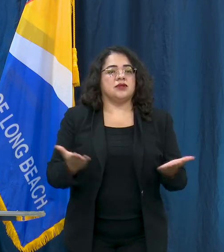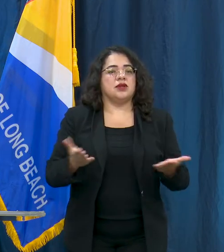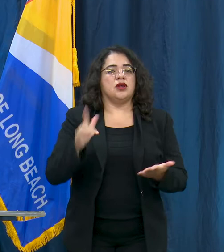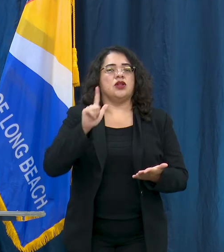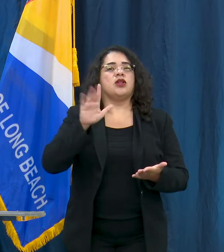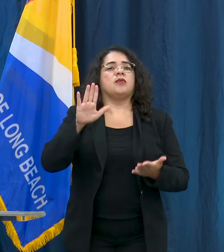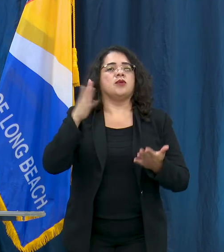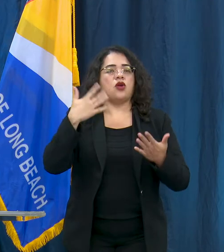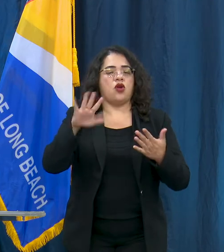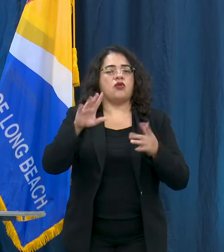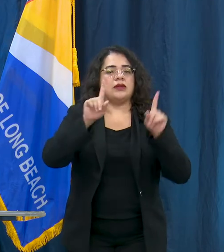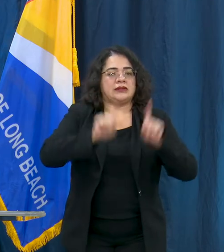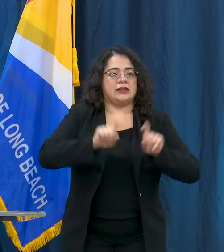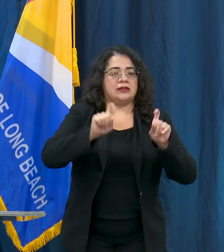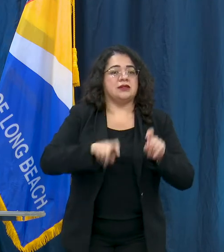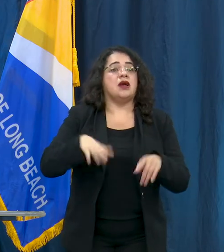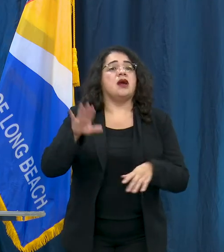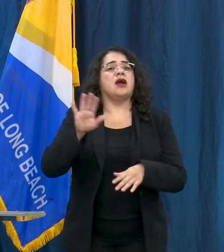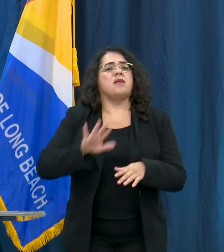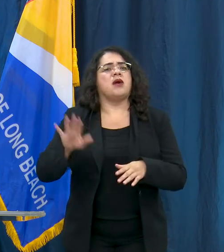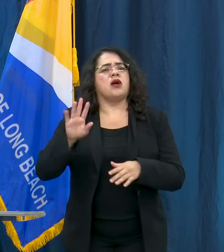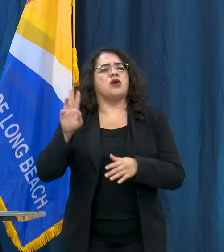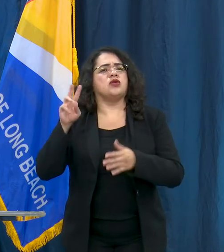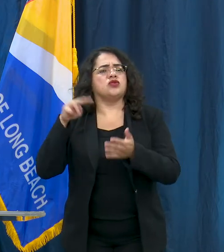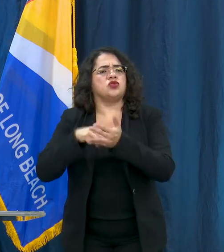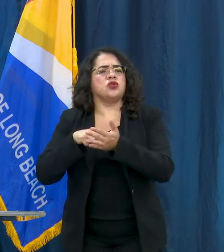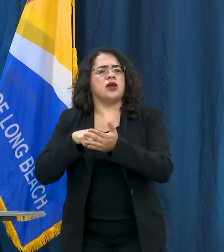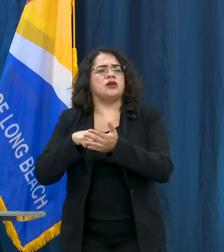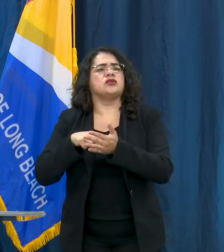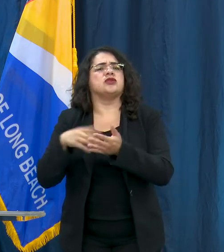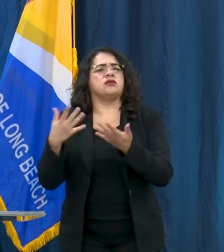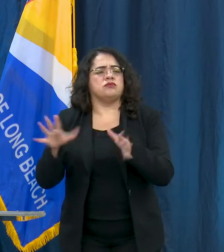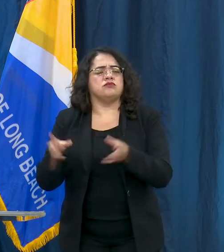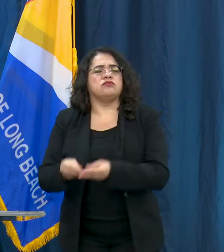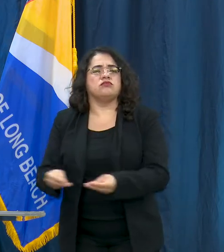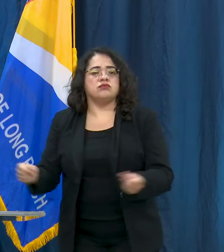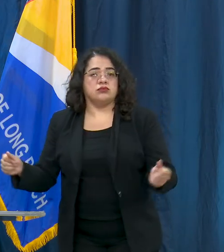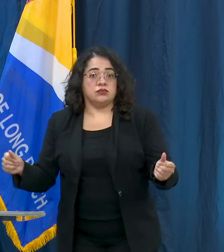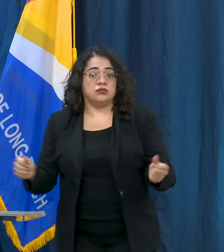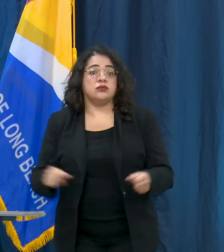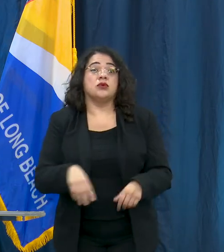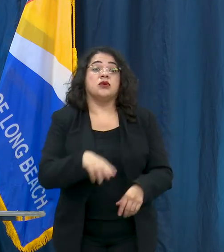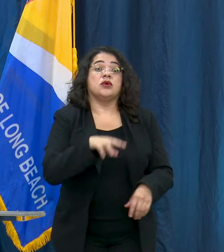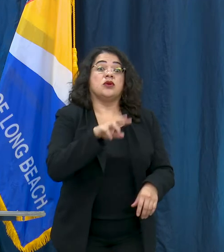recovered. We have a total of 114 of our residents who have passed to